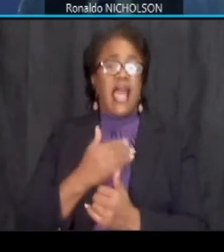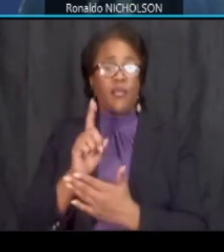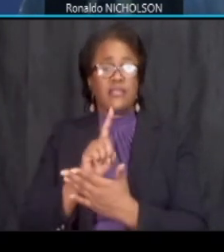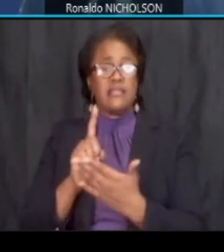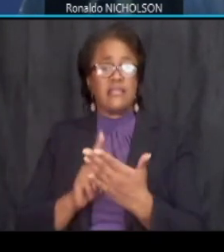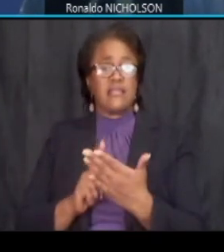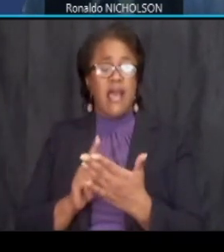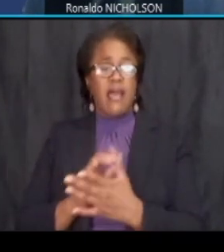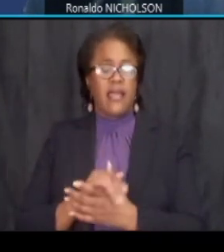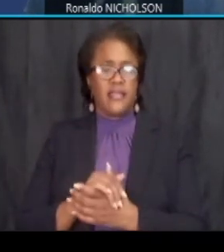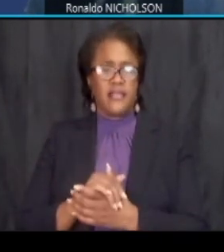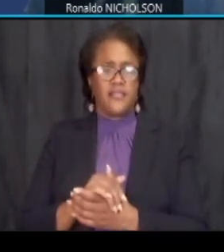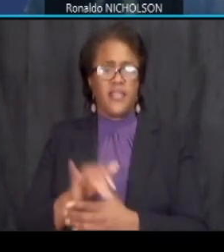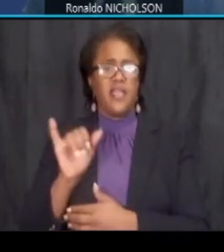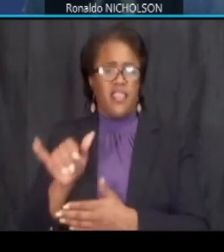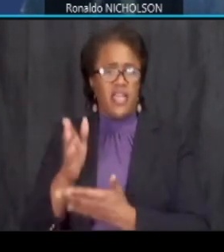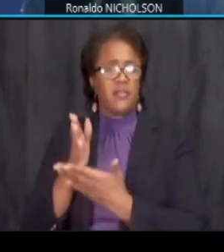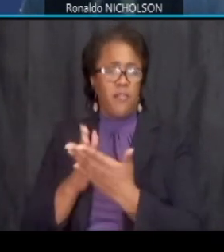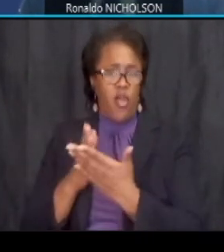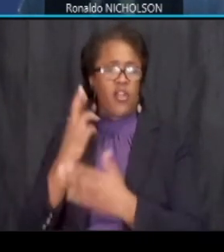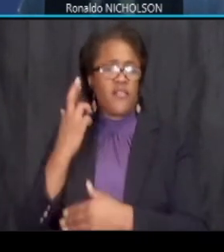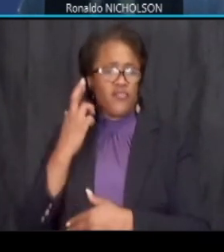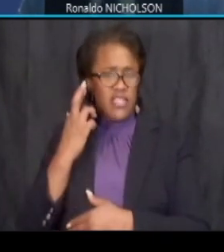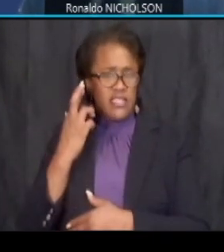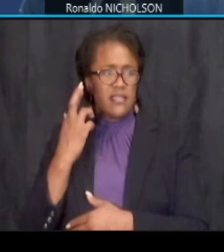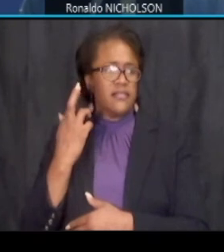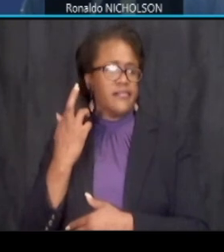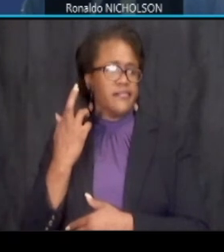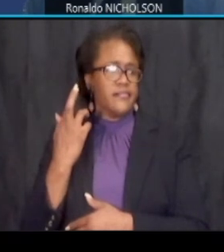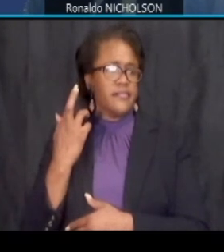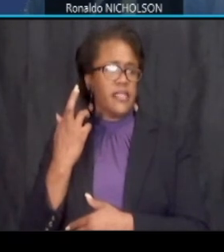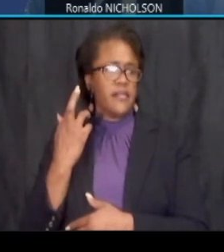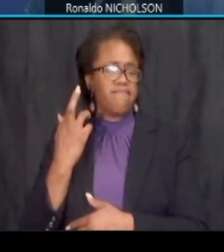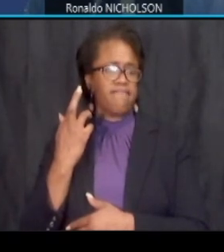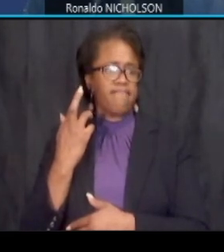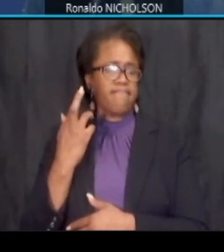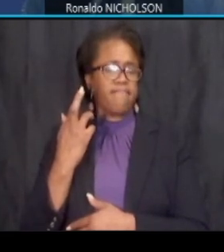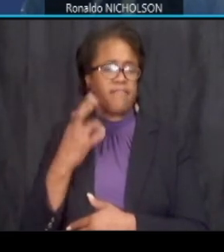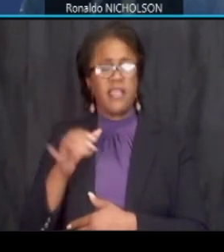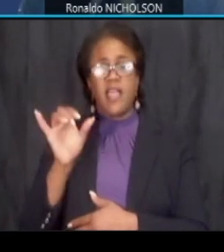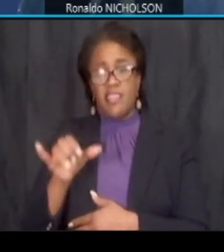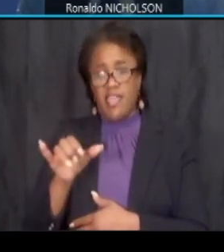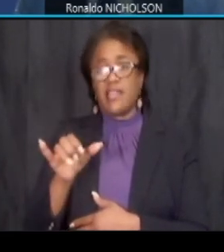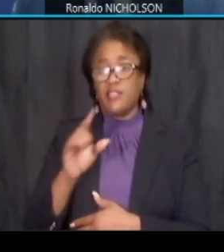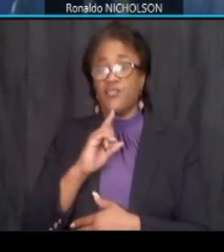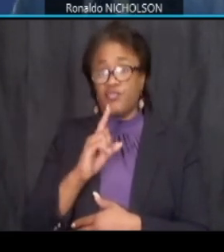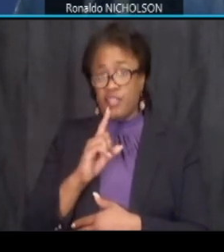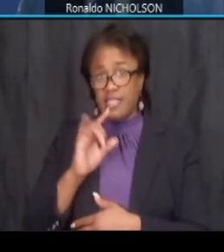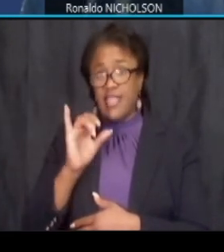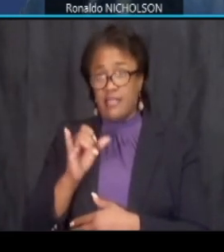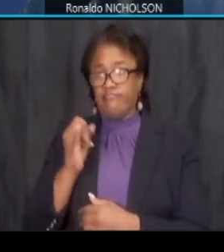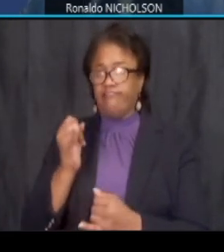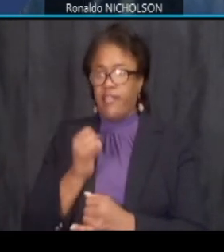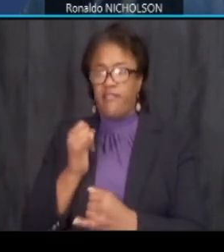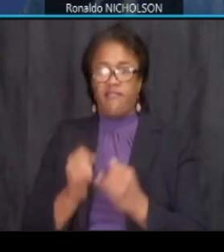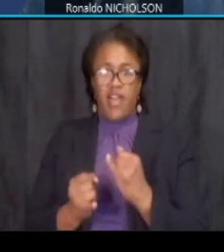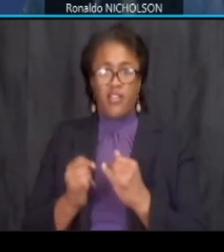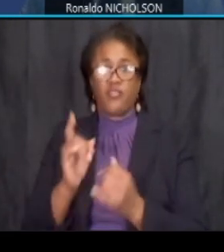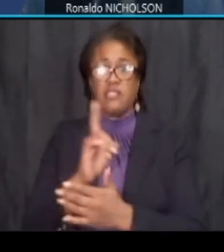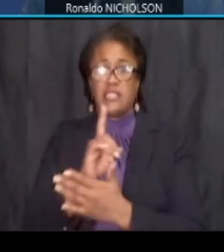uh that's that's part of the reason um that is the outstanding final design component of the overall